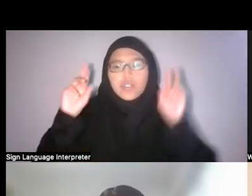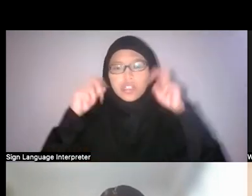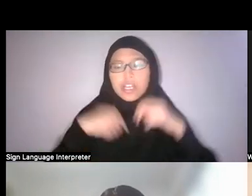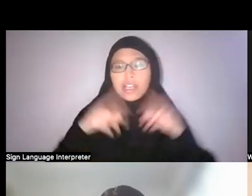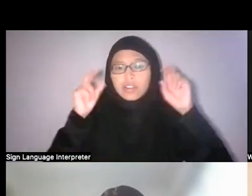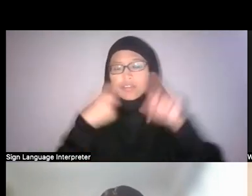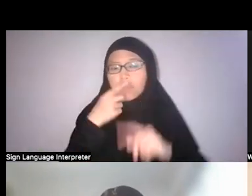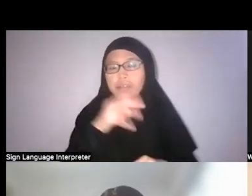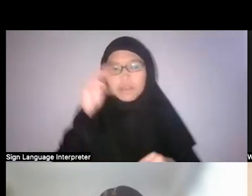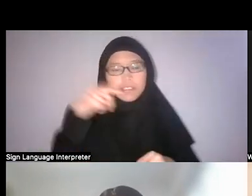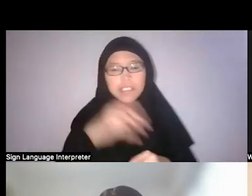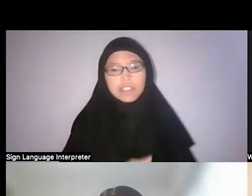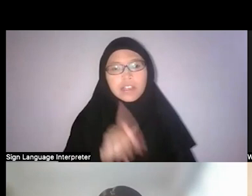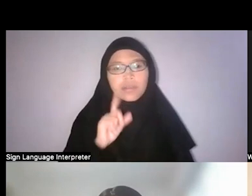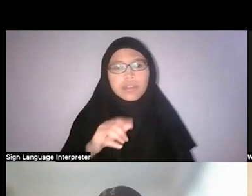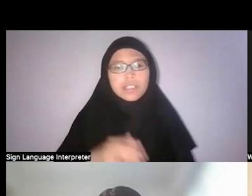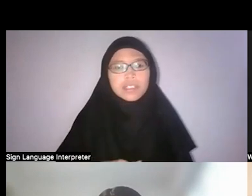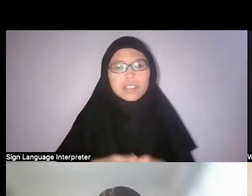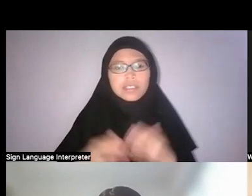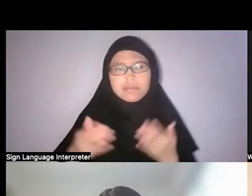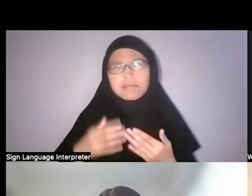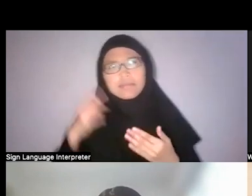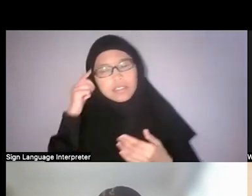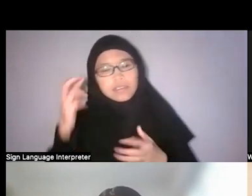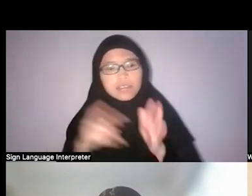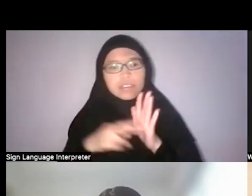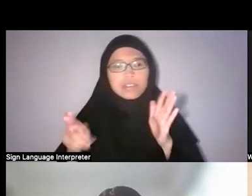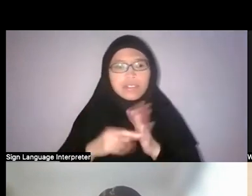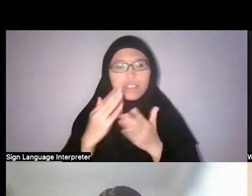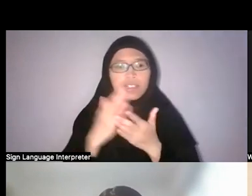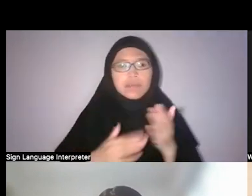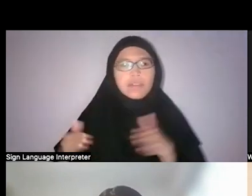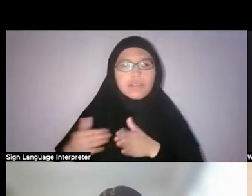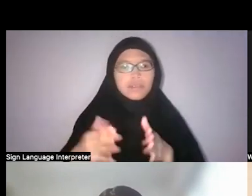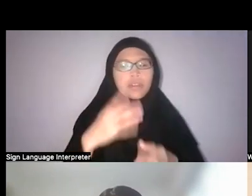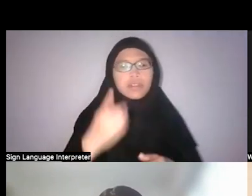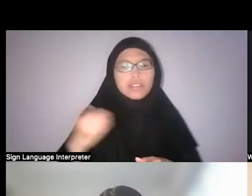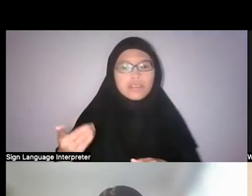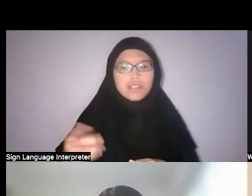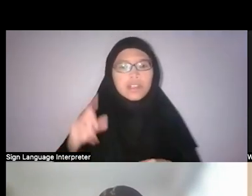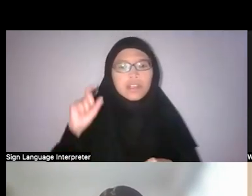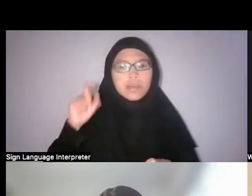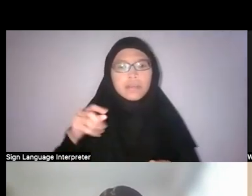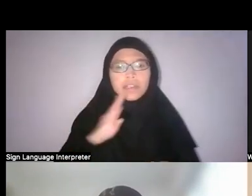“One is driven to reflect that some of their methods or devices must be at least worthy of study.”